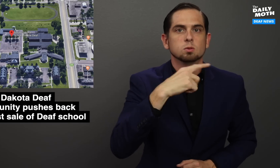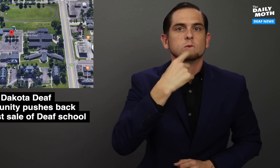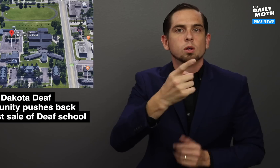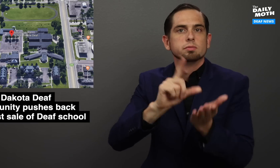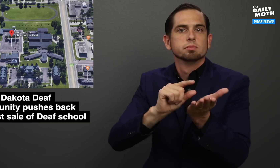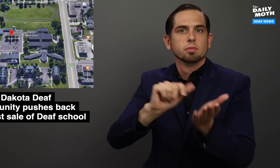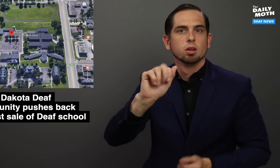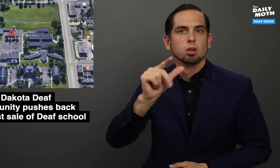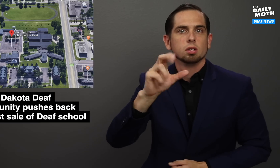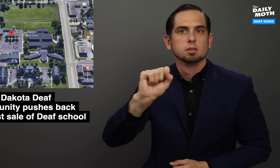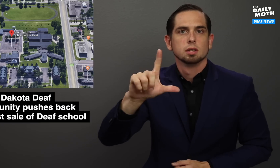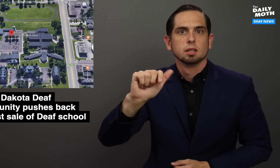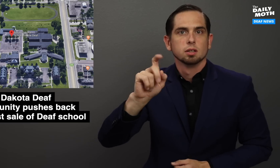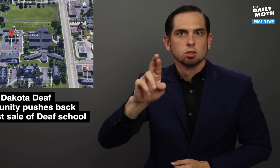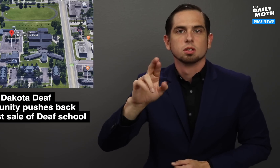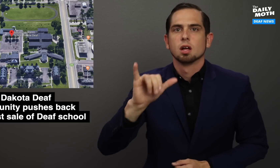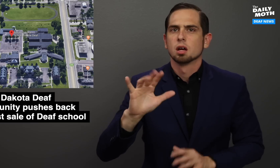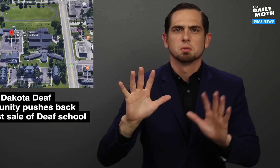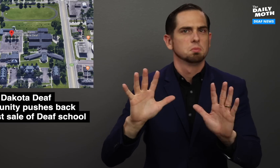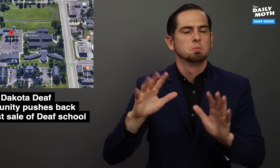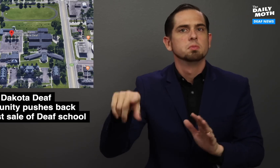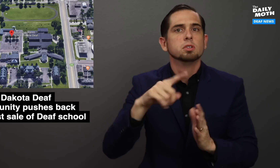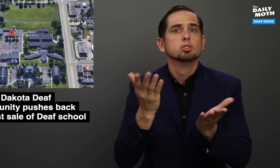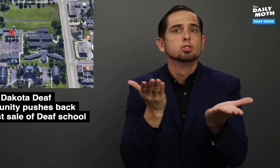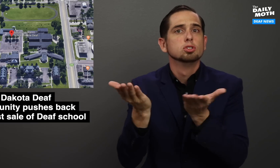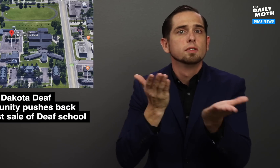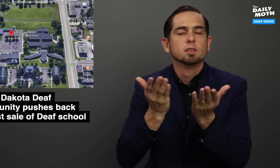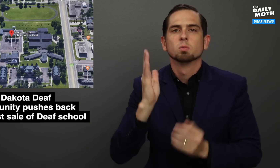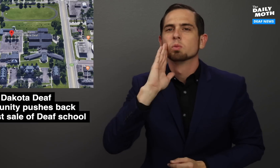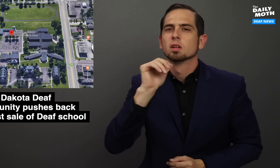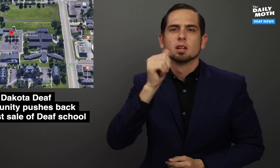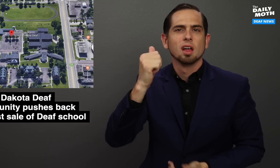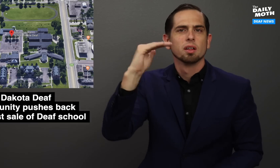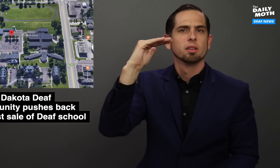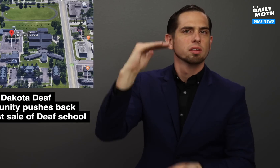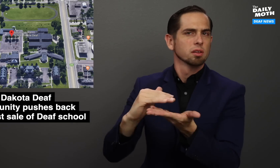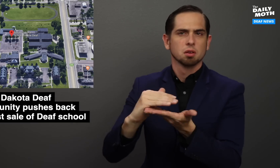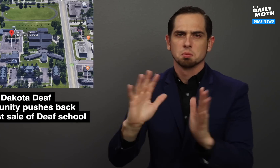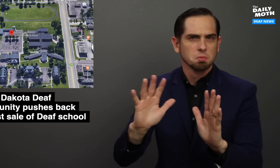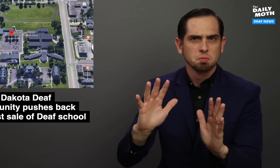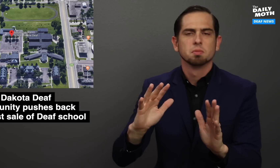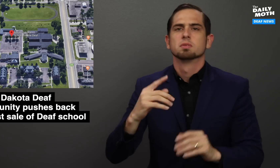told the Argus Leader that services will not be diminished